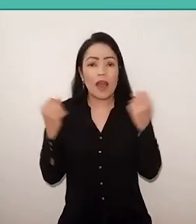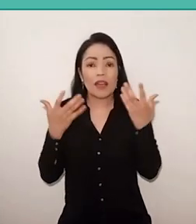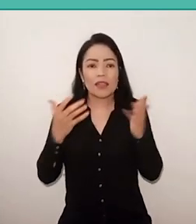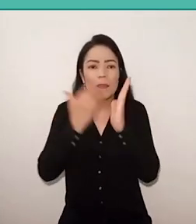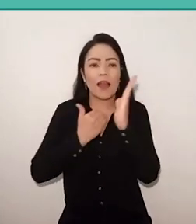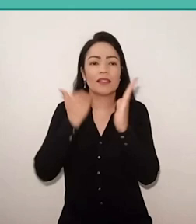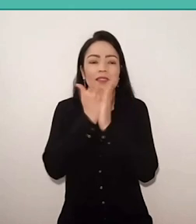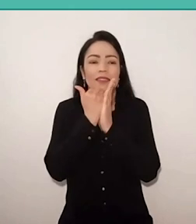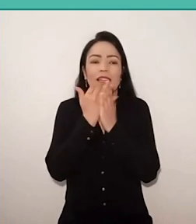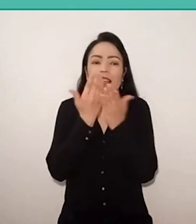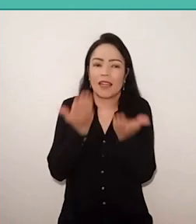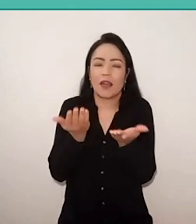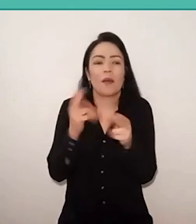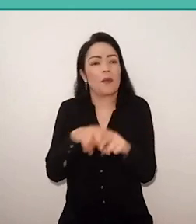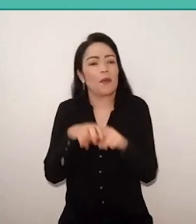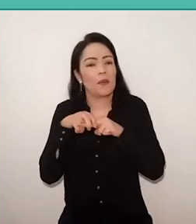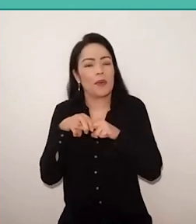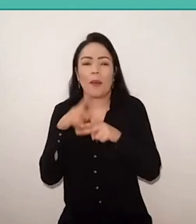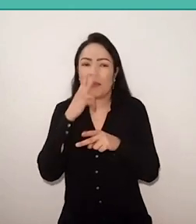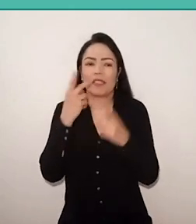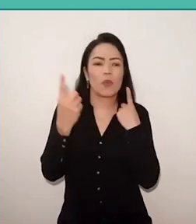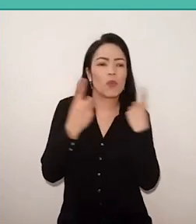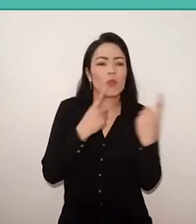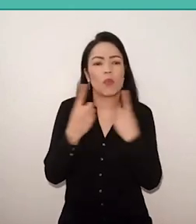and therefore is a being of dialogue, conscious…